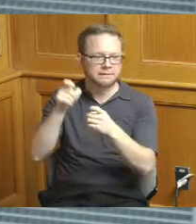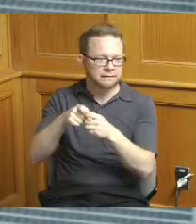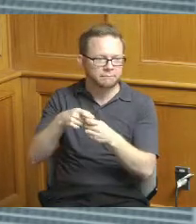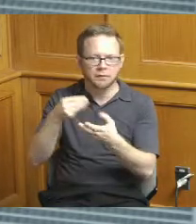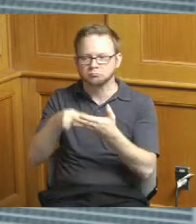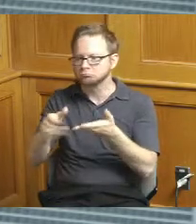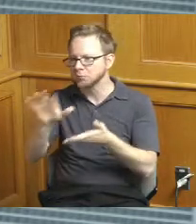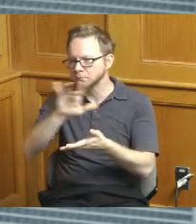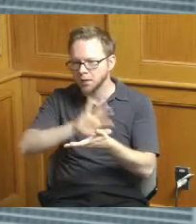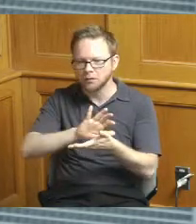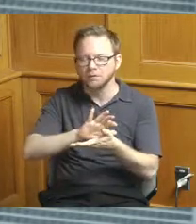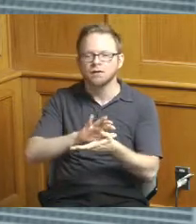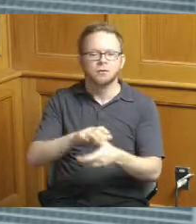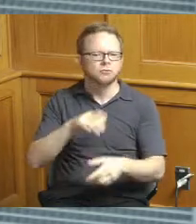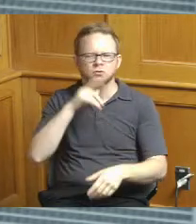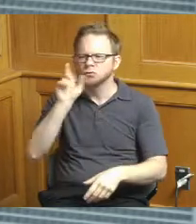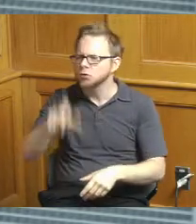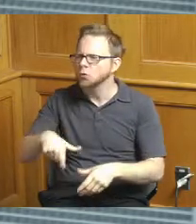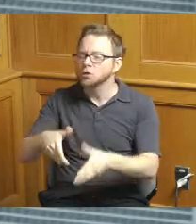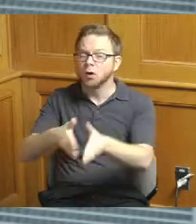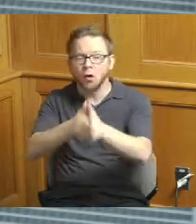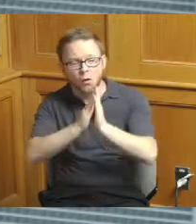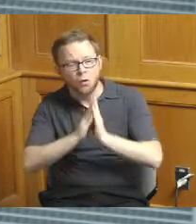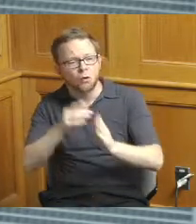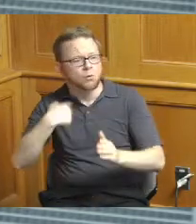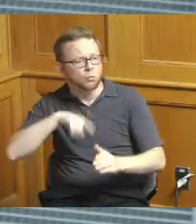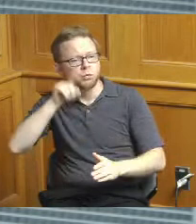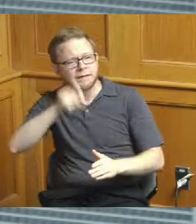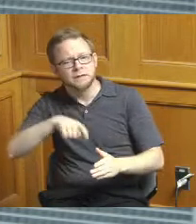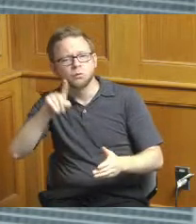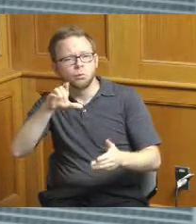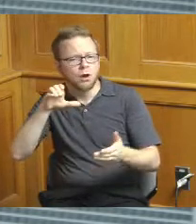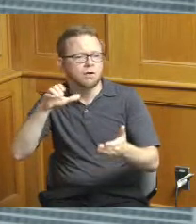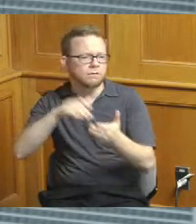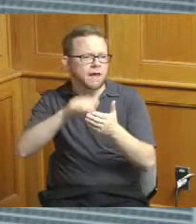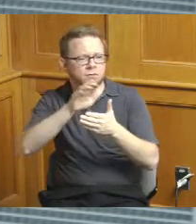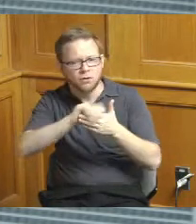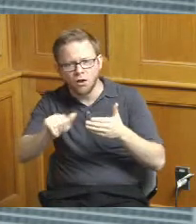a hundred thousand dollars for code enforcement because we have x amount of citations a year and